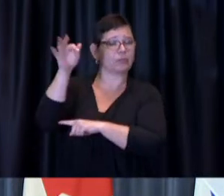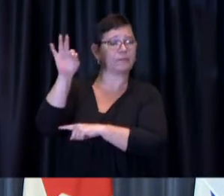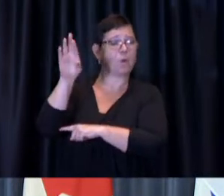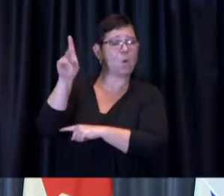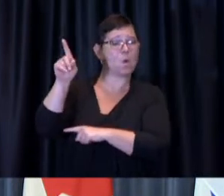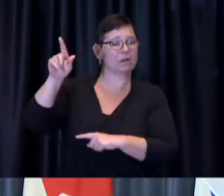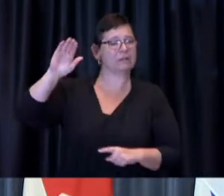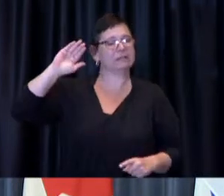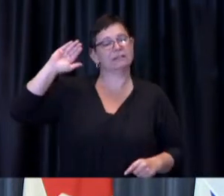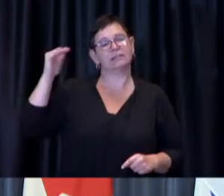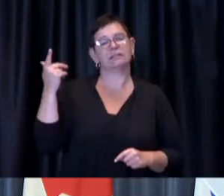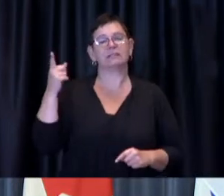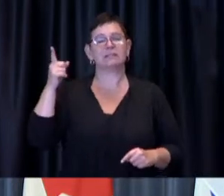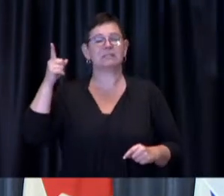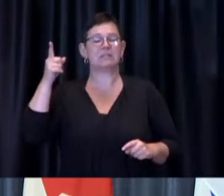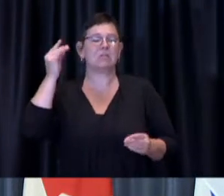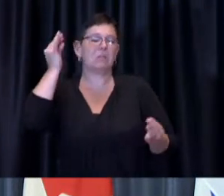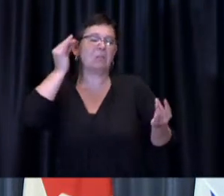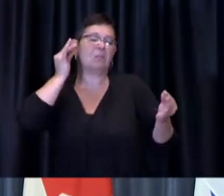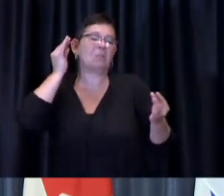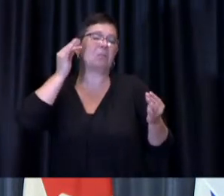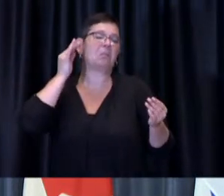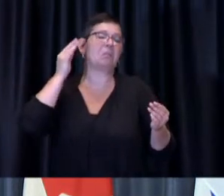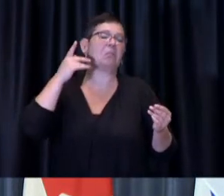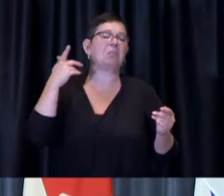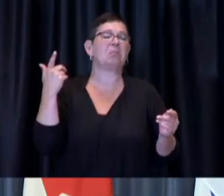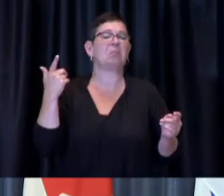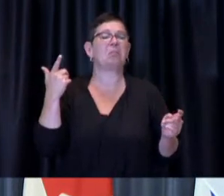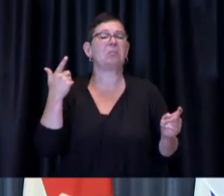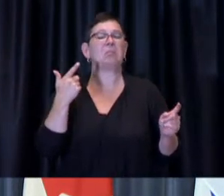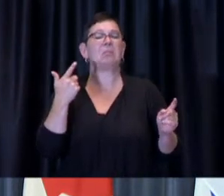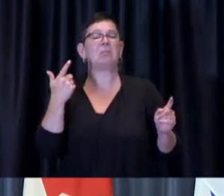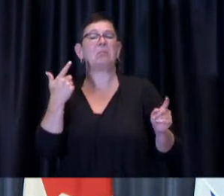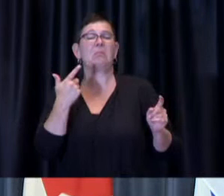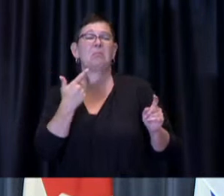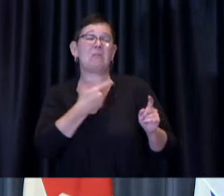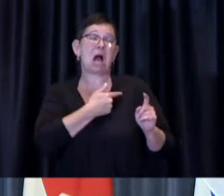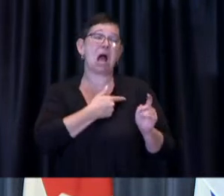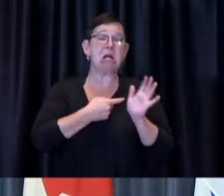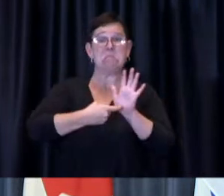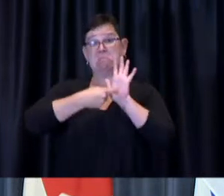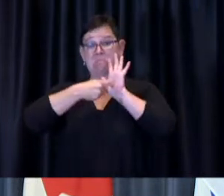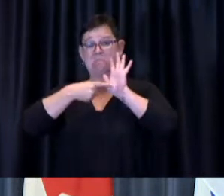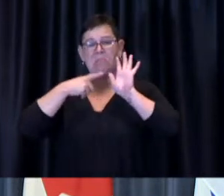um vaccination mandates of any kind as kind of like a third rail that that he will not touch and